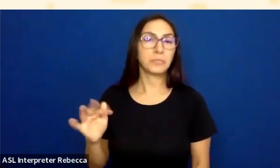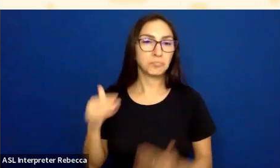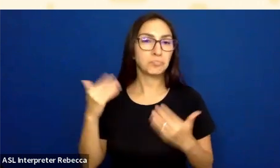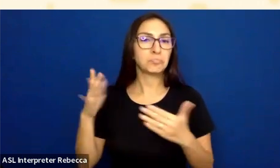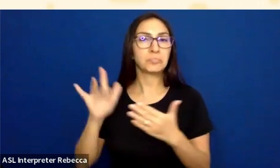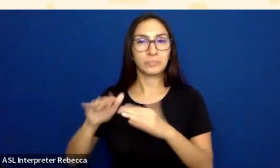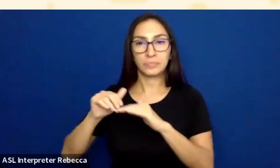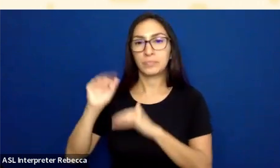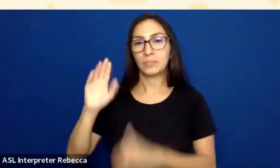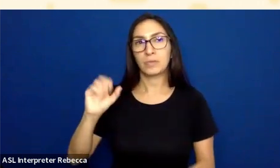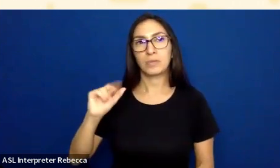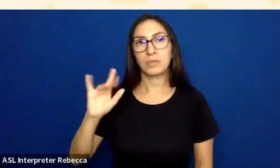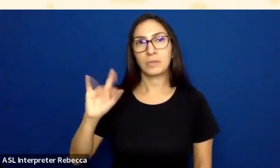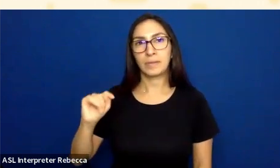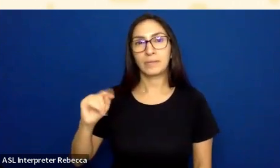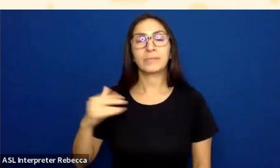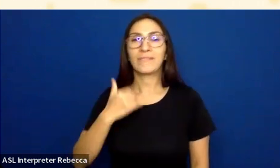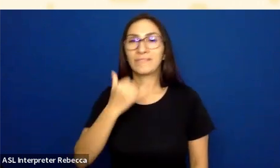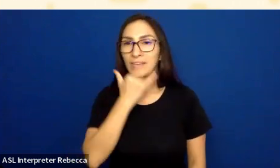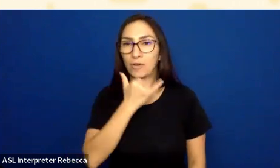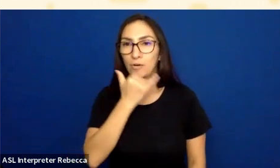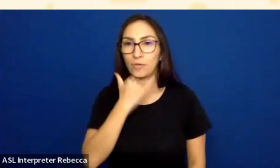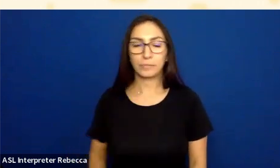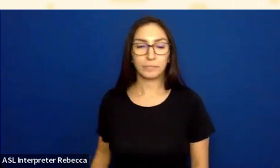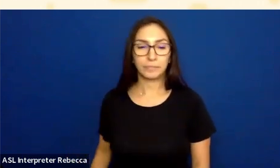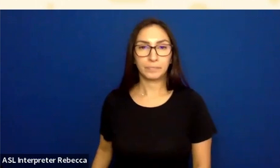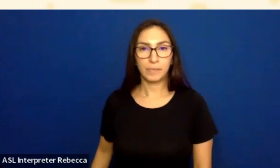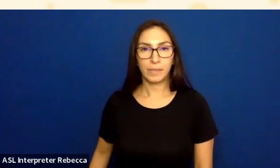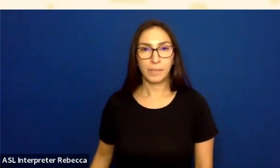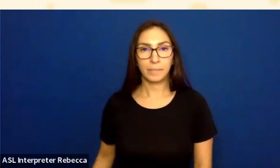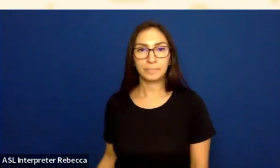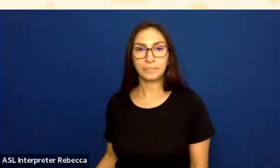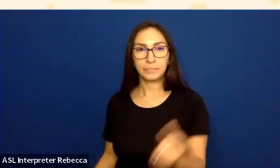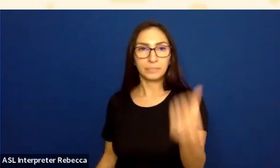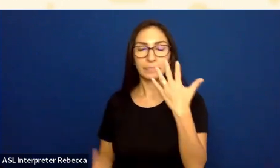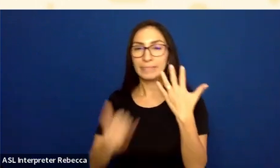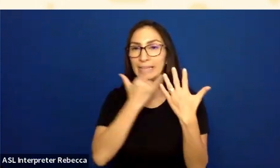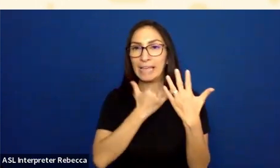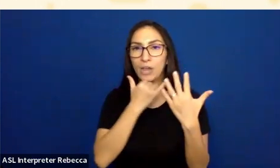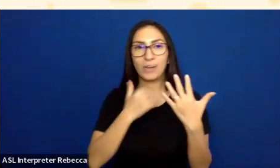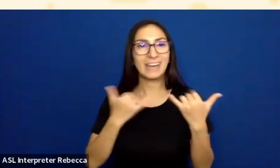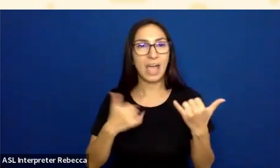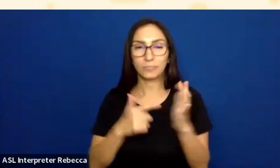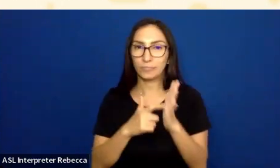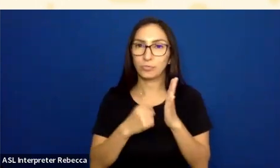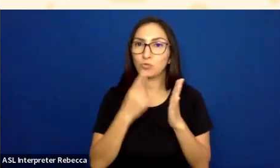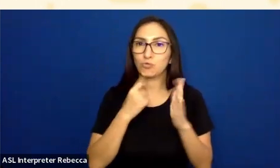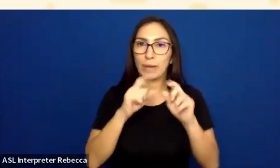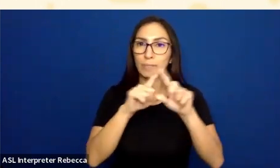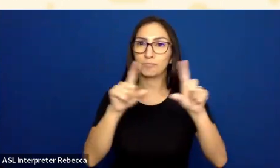And so now with this error, I've got a checkbox that's now red.